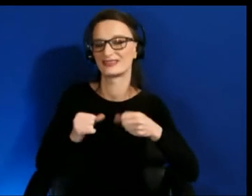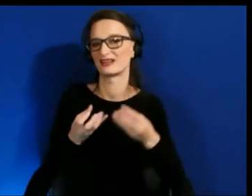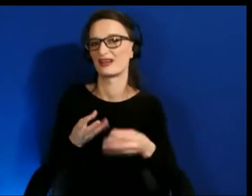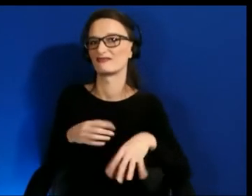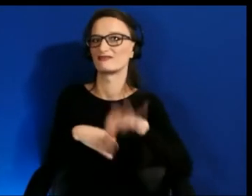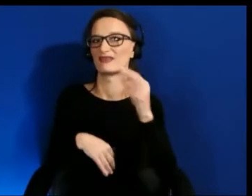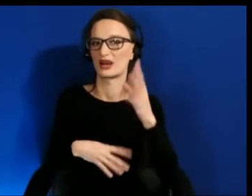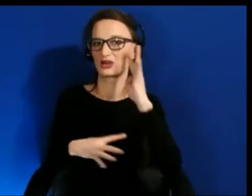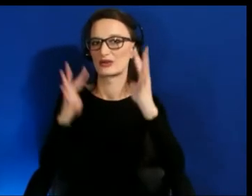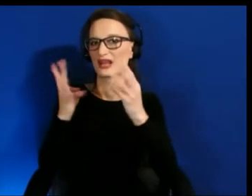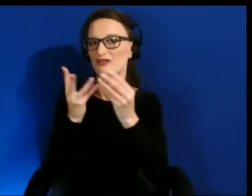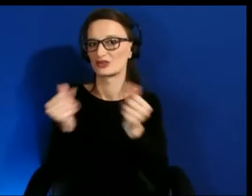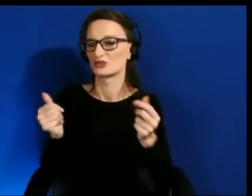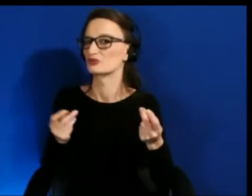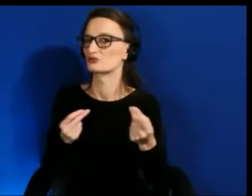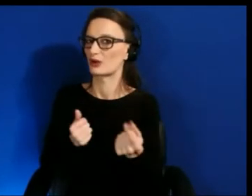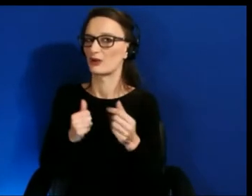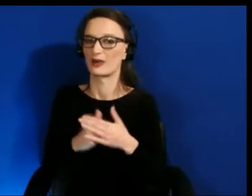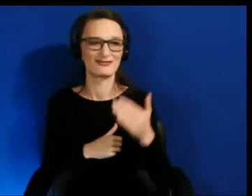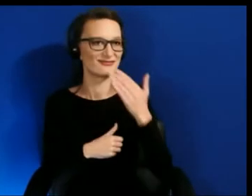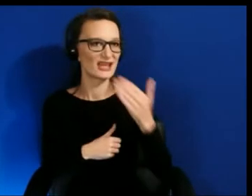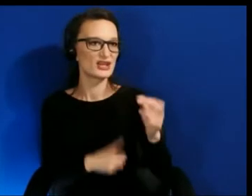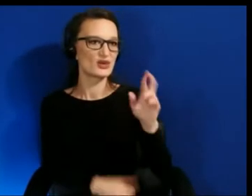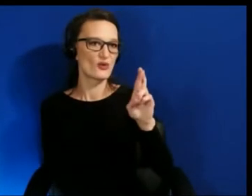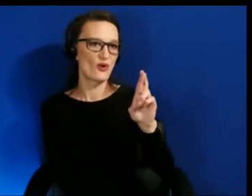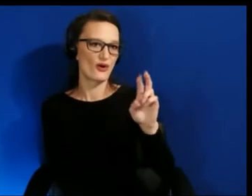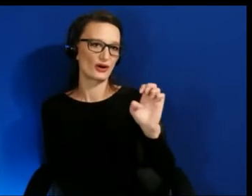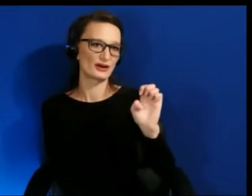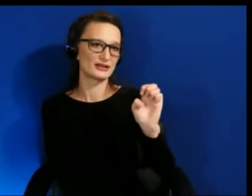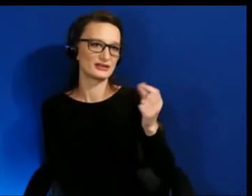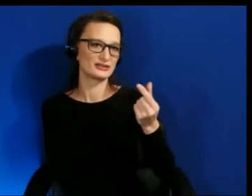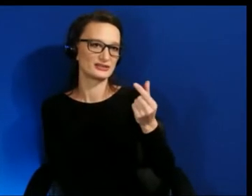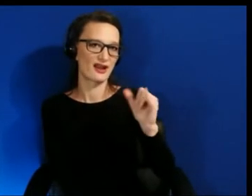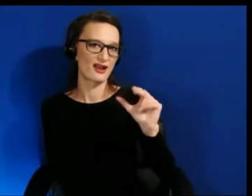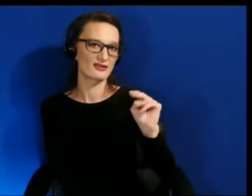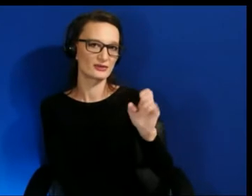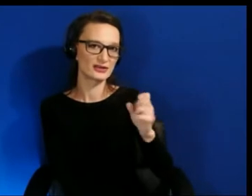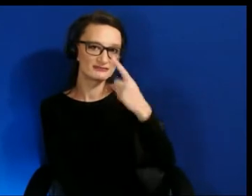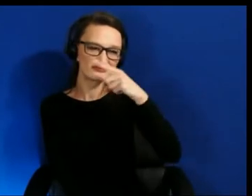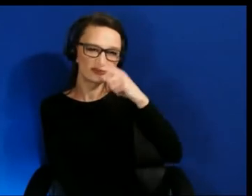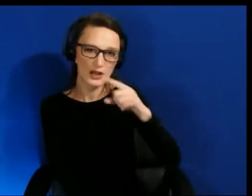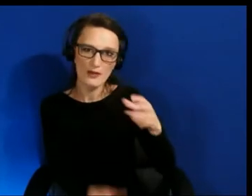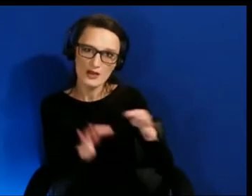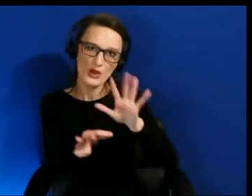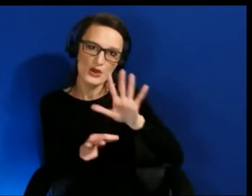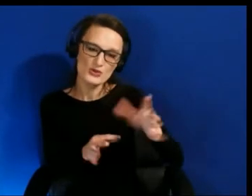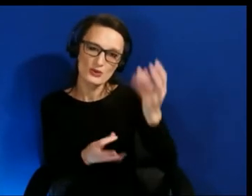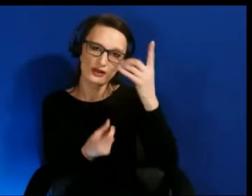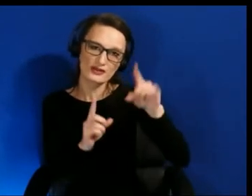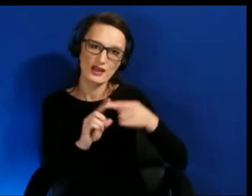Thank you so much. Regine, can I pass to you? What are your thoughts on the imperatives of inclusive design as it relates to XR?